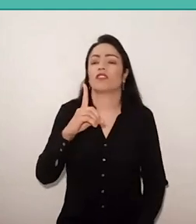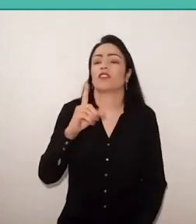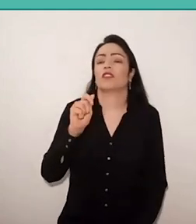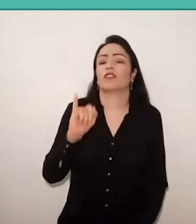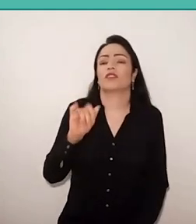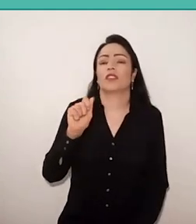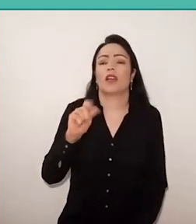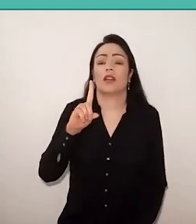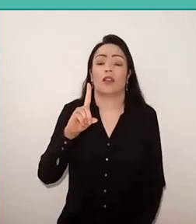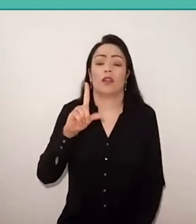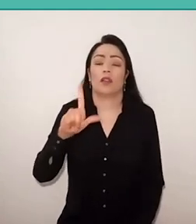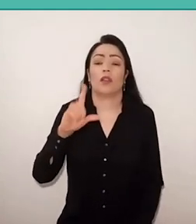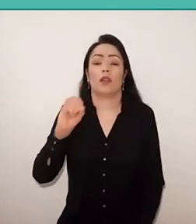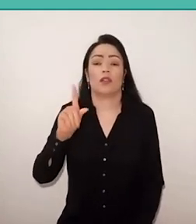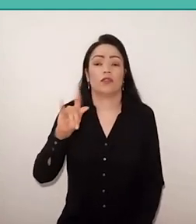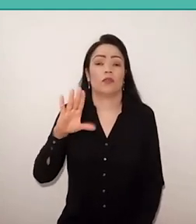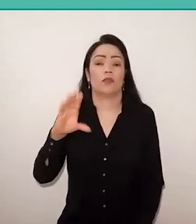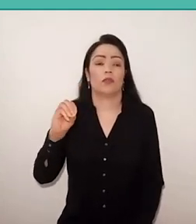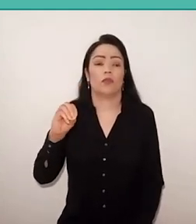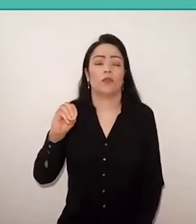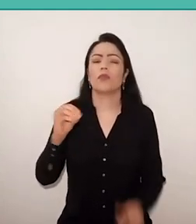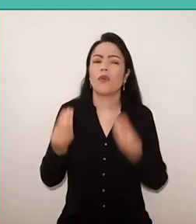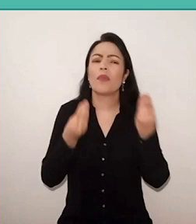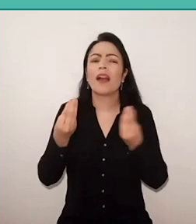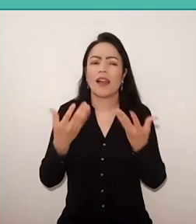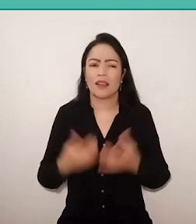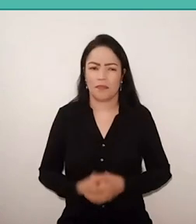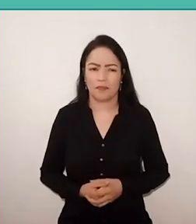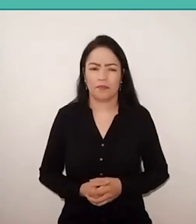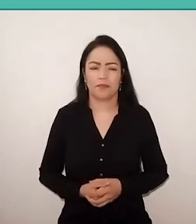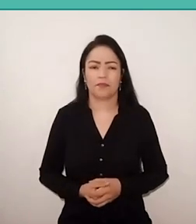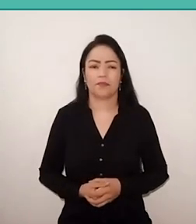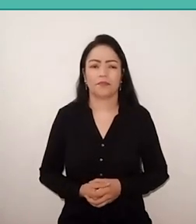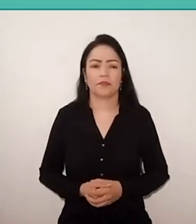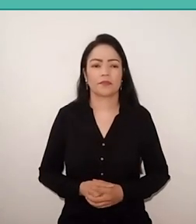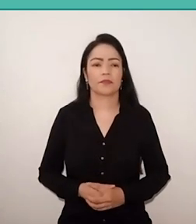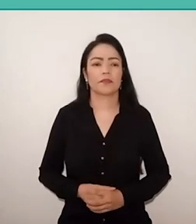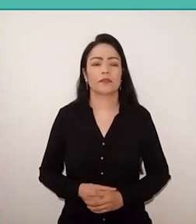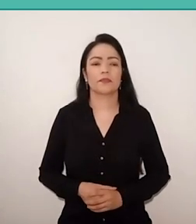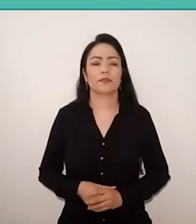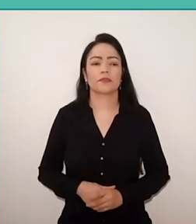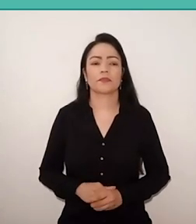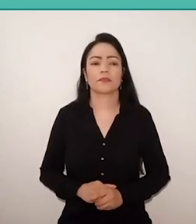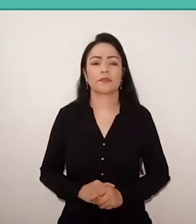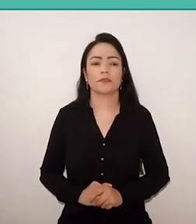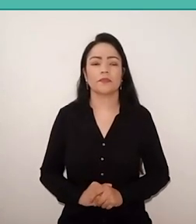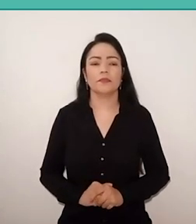In practice, how does it happen?” Well, let me give you an example.